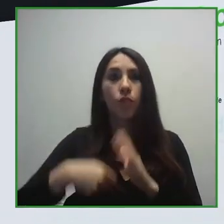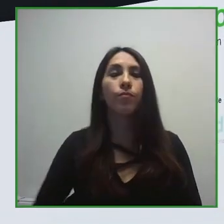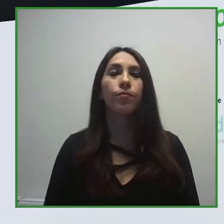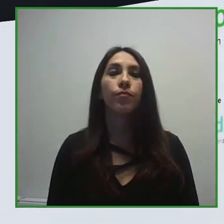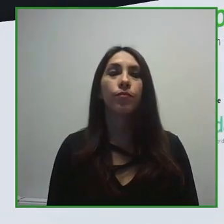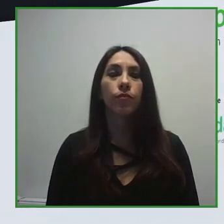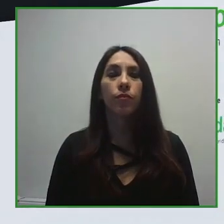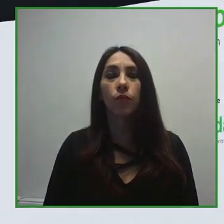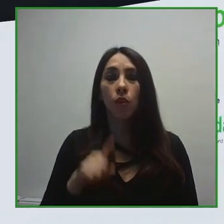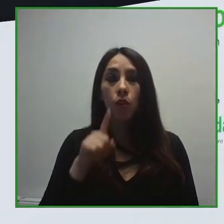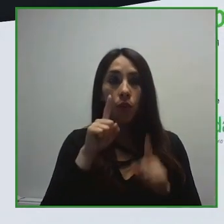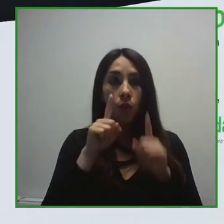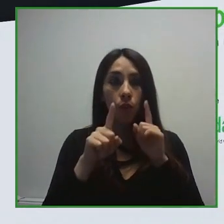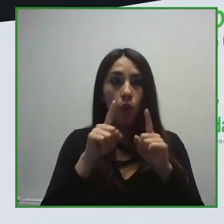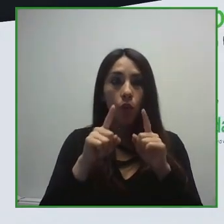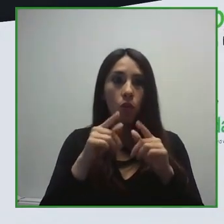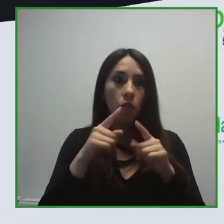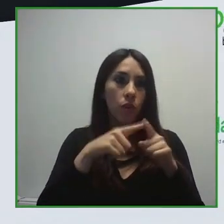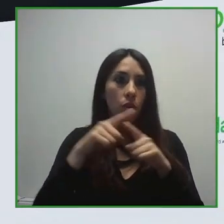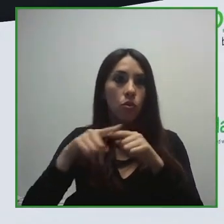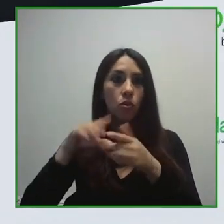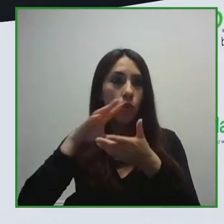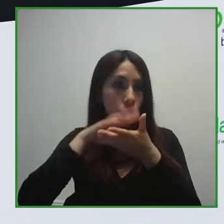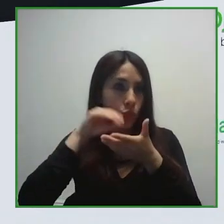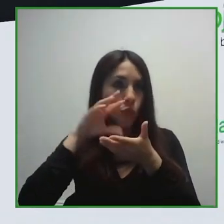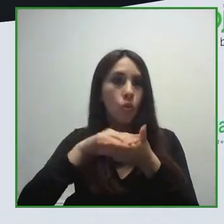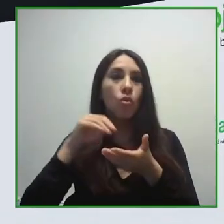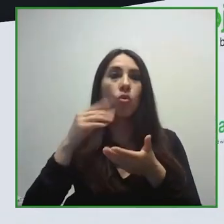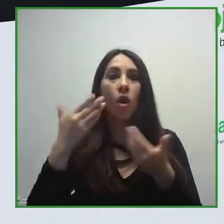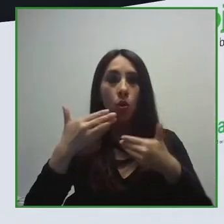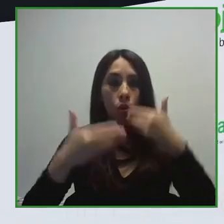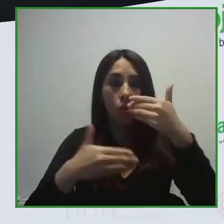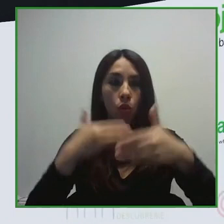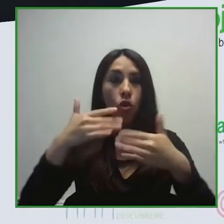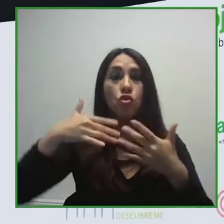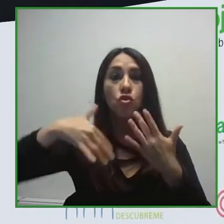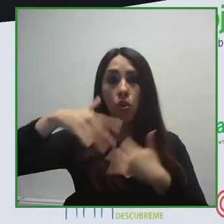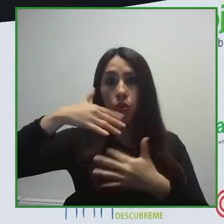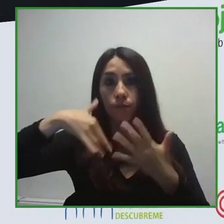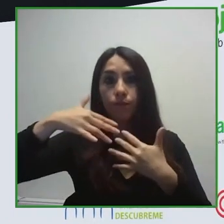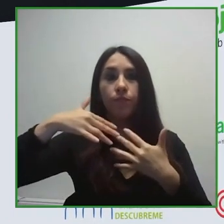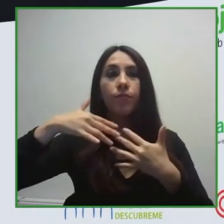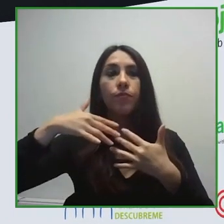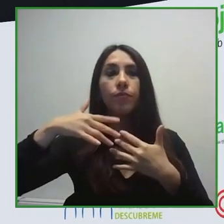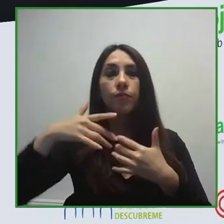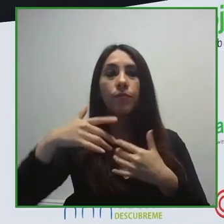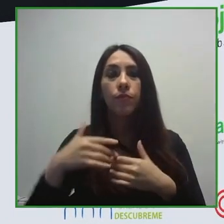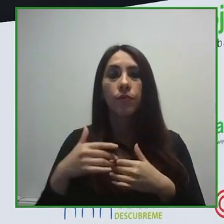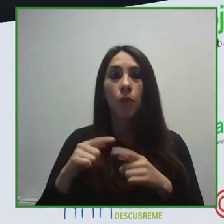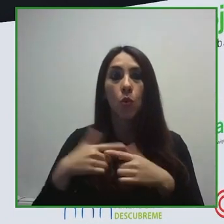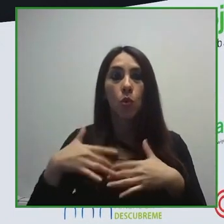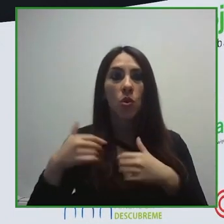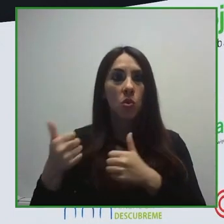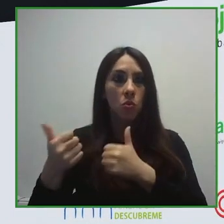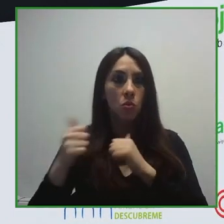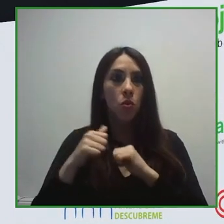and the lessons that we've learned in terms of accessibility as well as some of the challenges that we still have to overcome